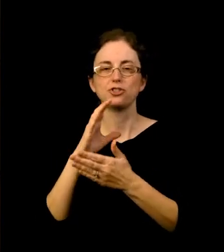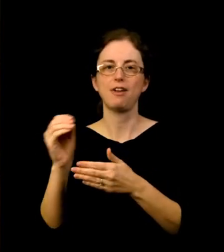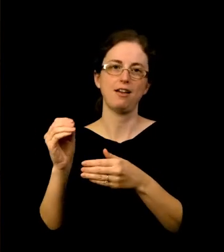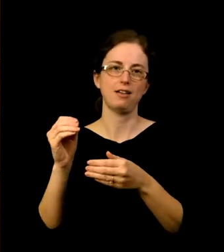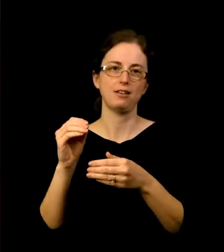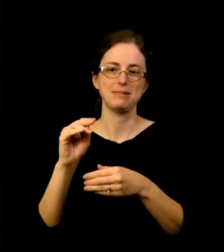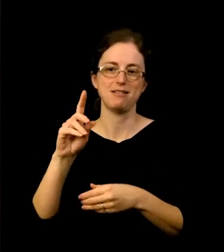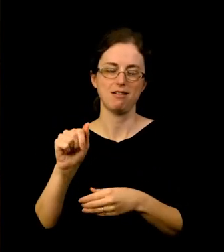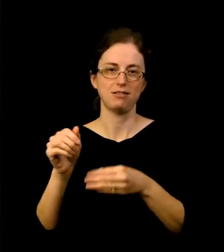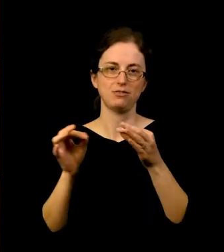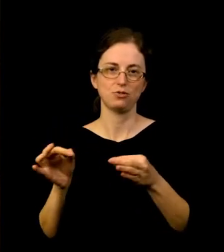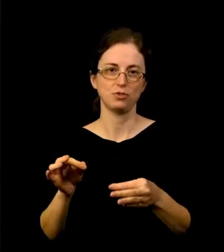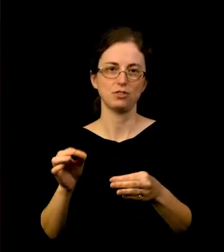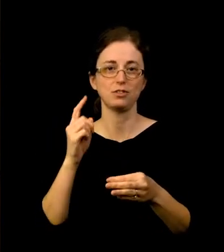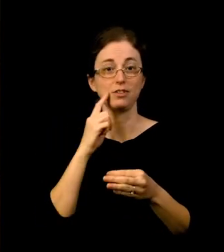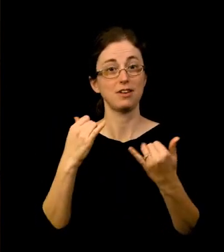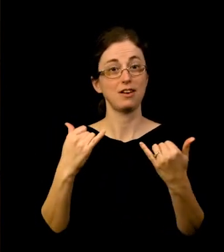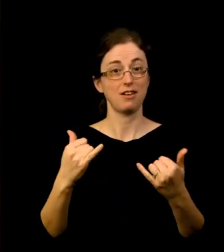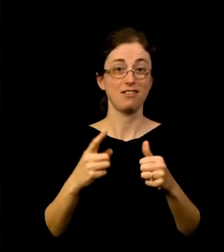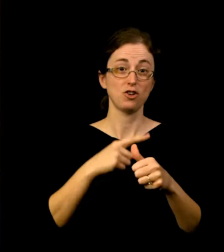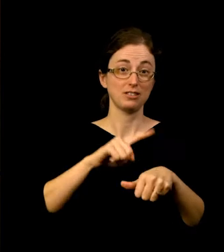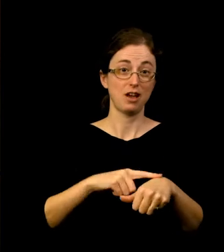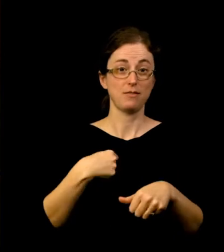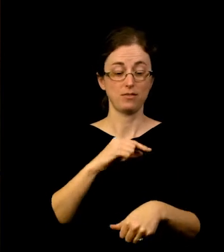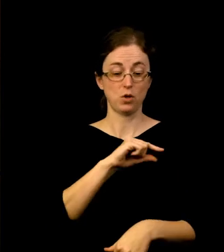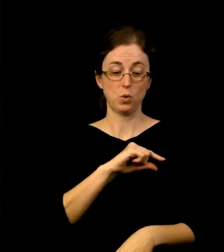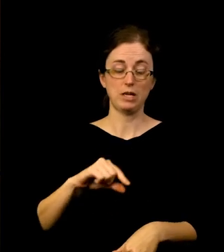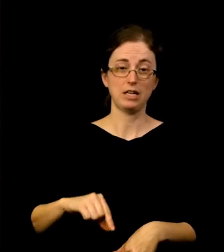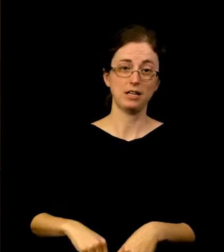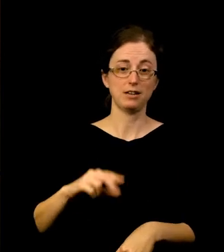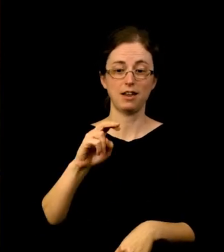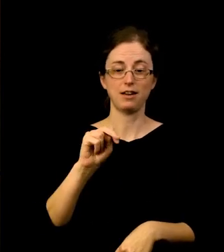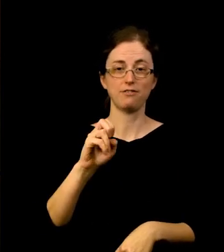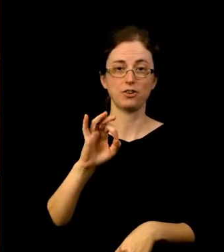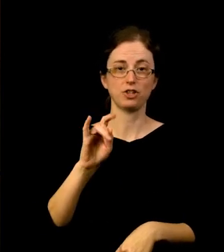for all of the objects in Queen Nefertari's Egypt and in the Private Lives of the Nabis.